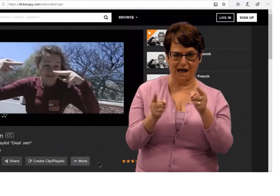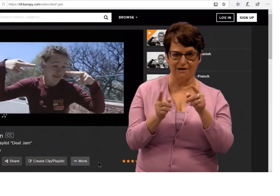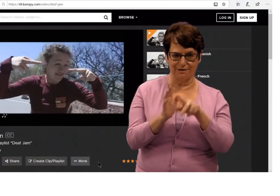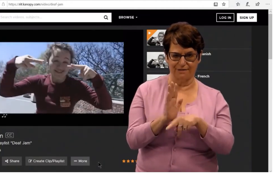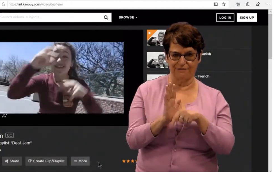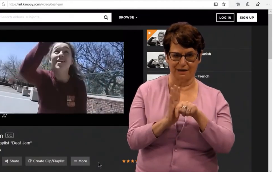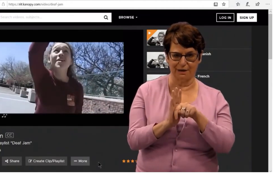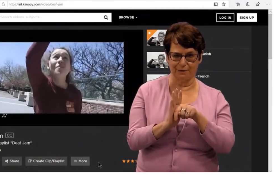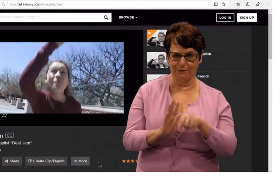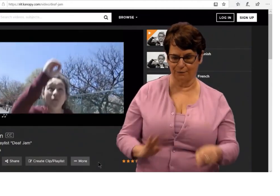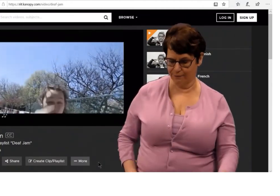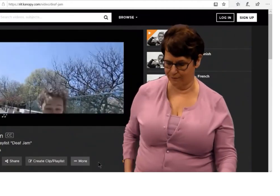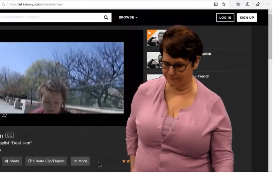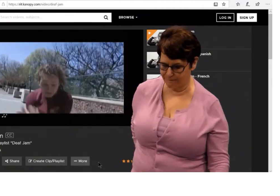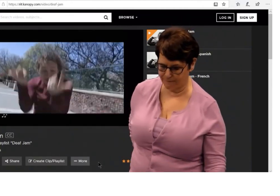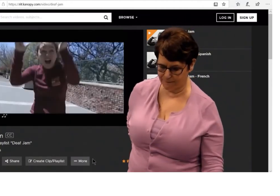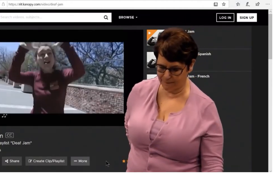It also explains how to cite the video.